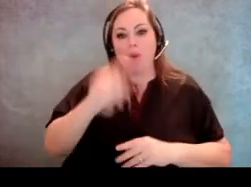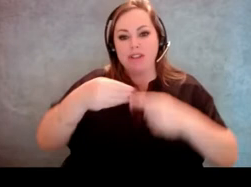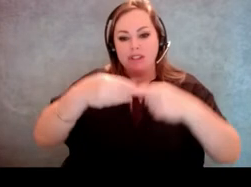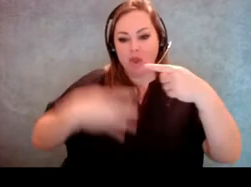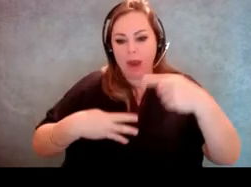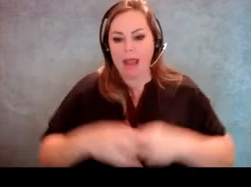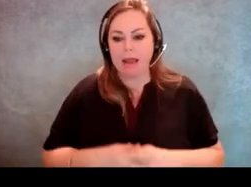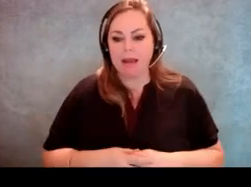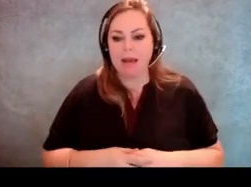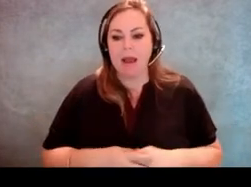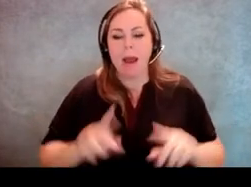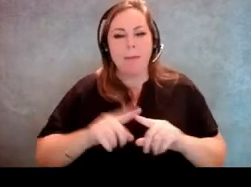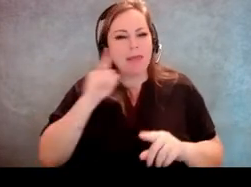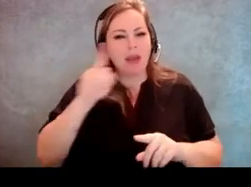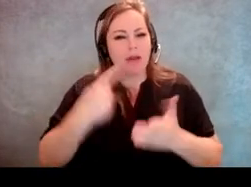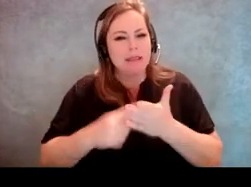but I think you're gonna cover it later on.